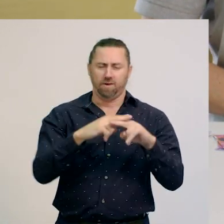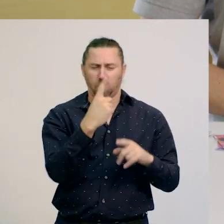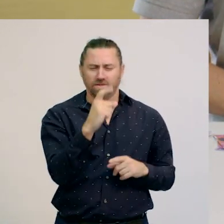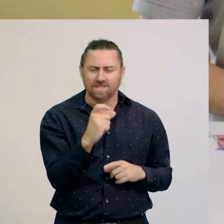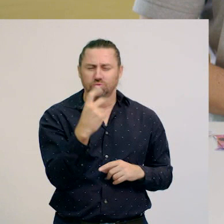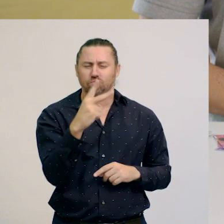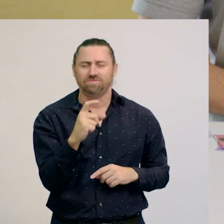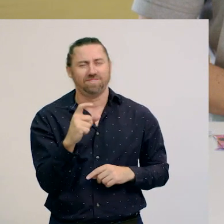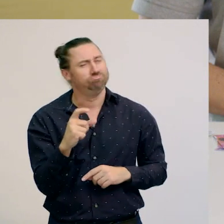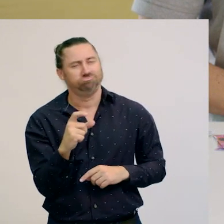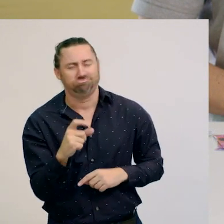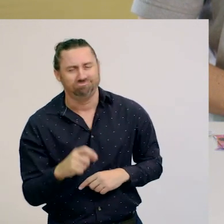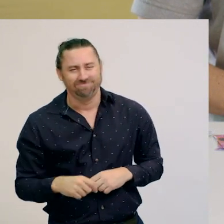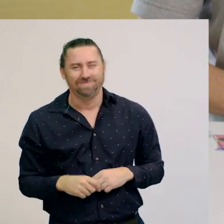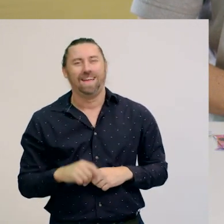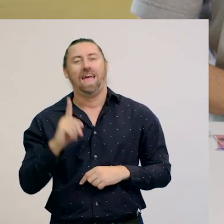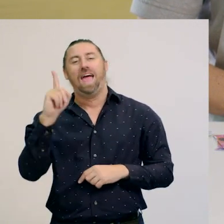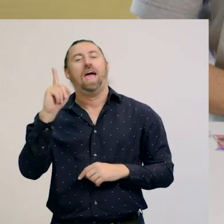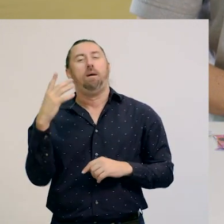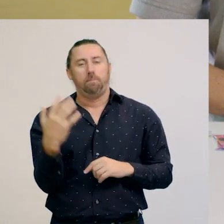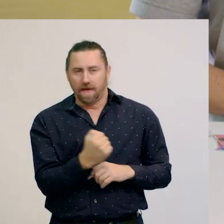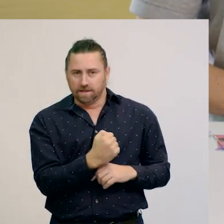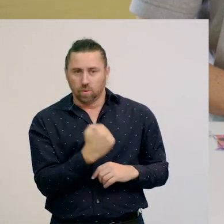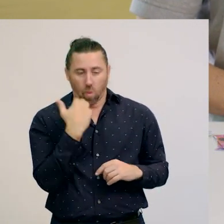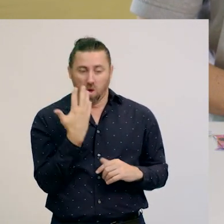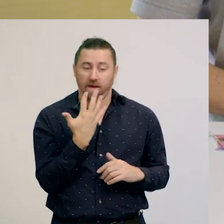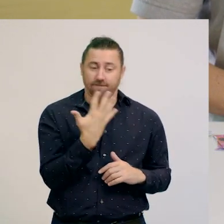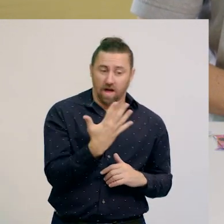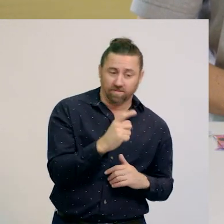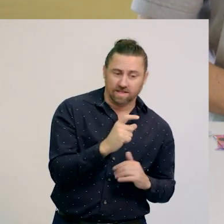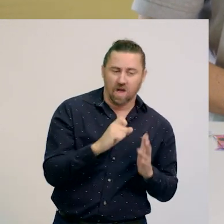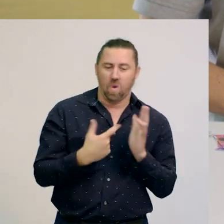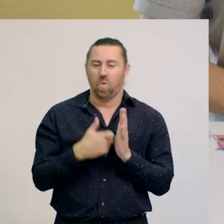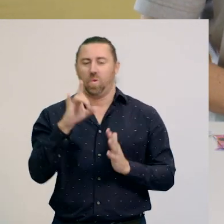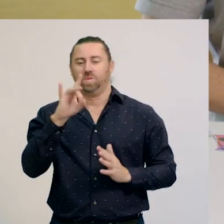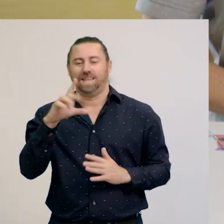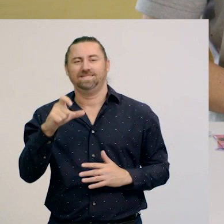all cash amounts must be rounded, to the nearest 5c or 10c.